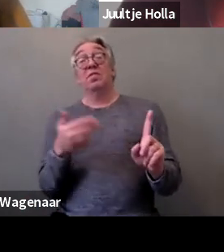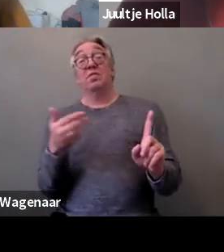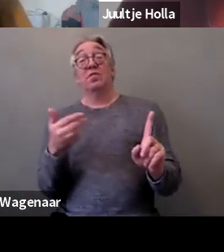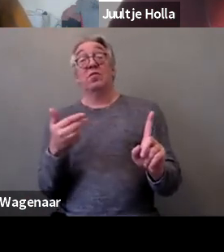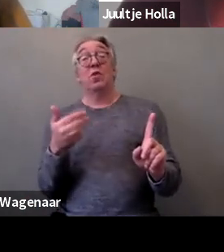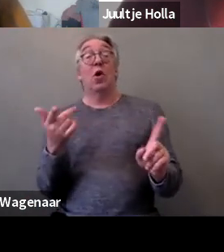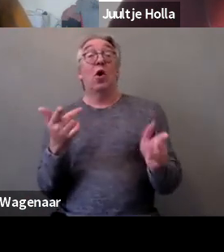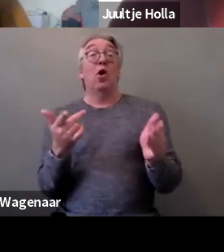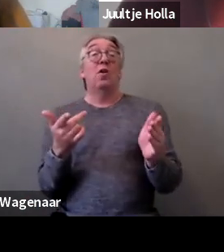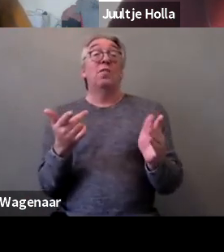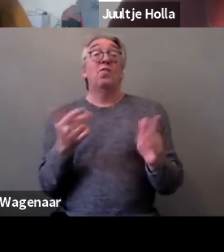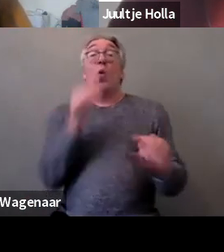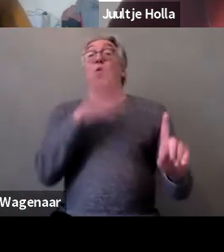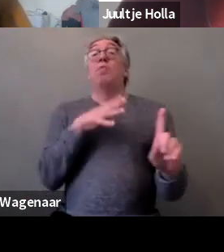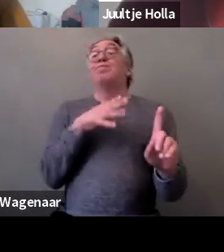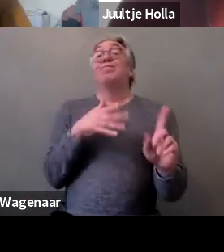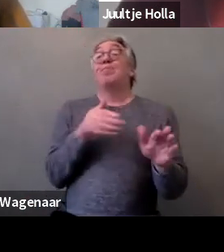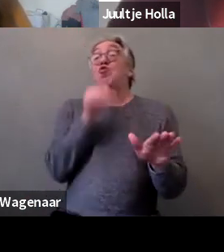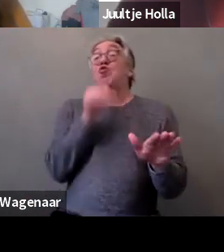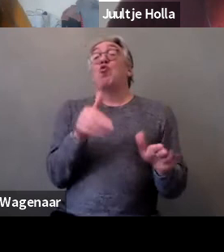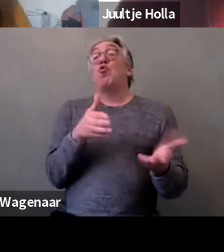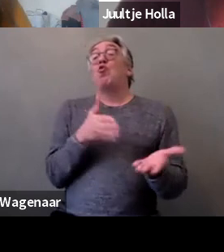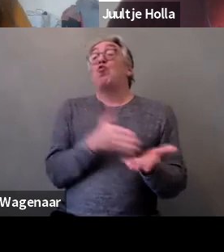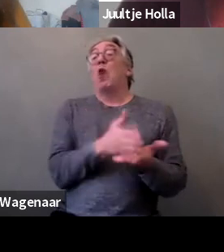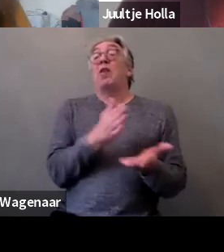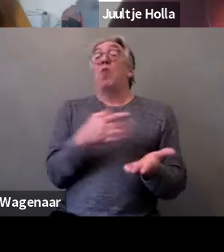the fact that especially for women with intellectual disabilities,